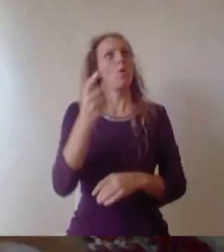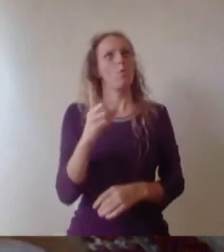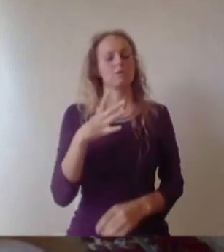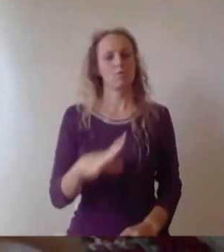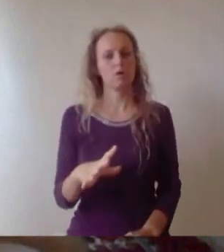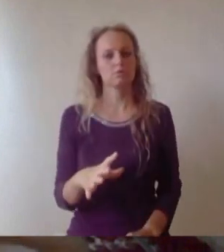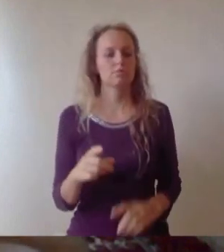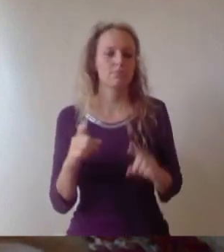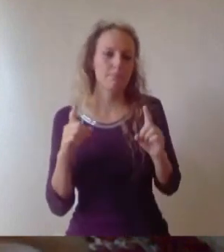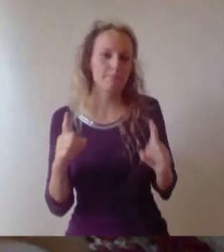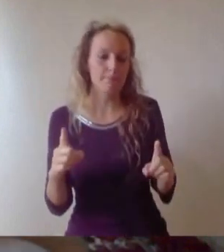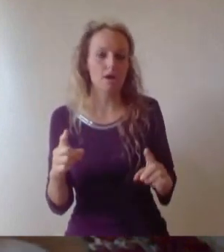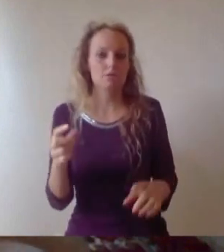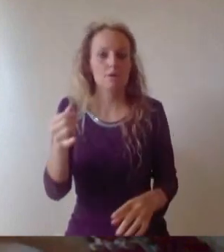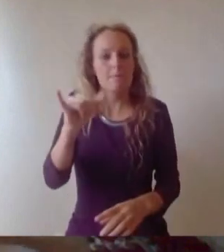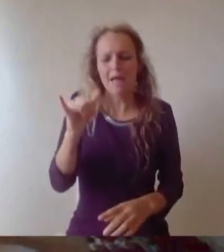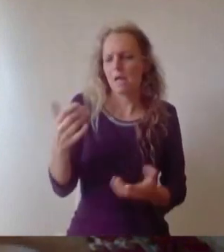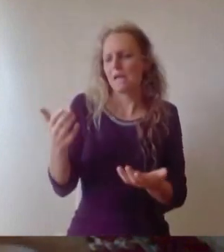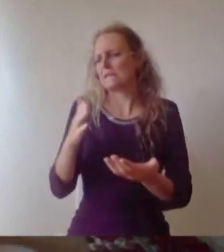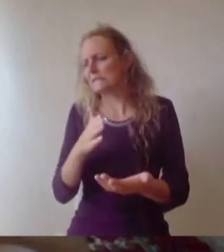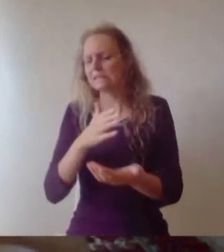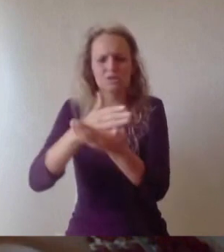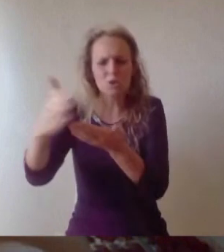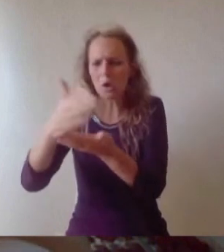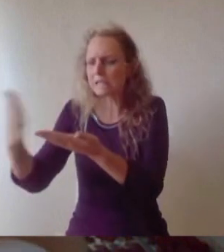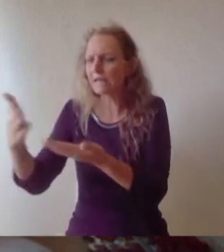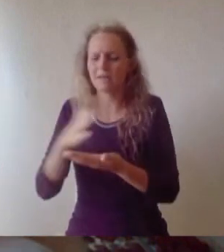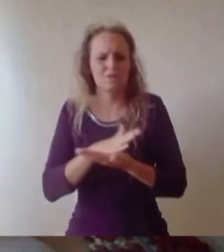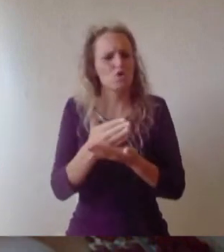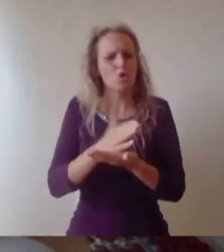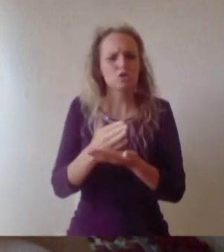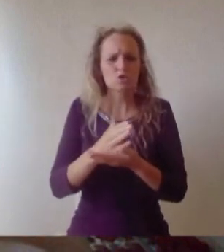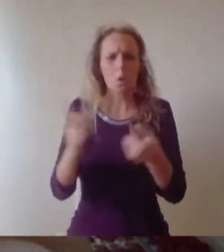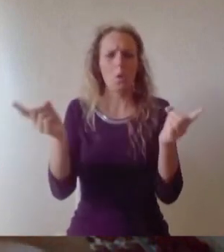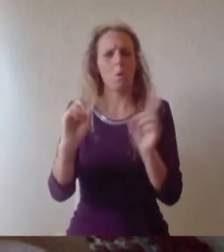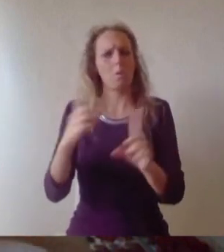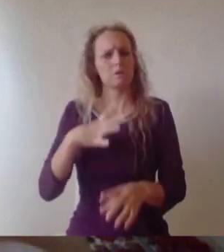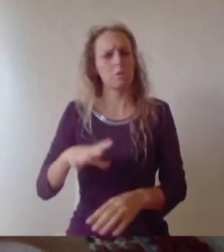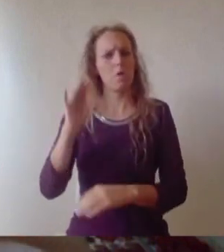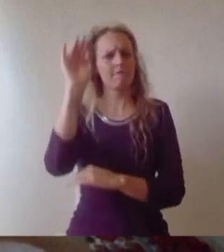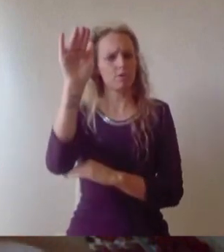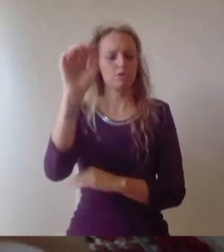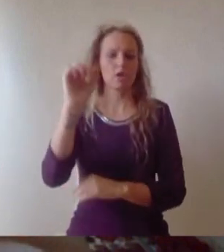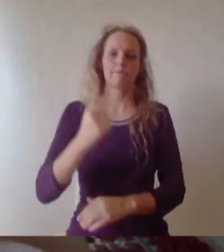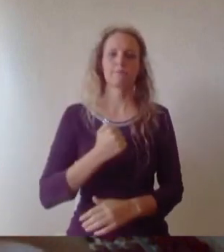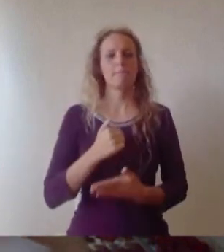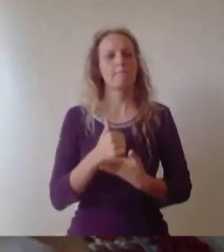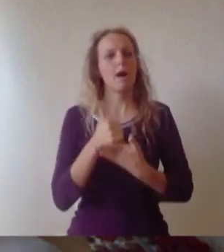that are much less clear, much more difficult to assess. So my advice is think carefully about the path you want to take.